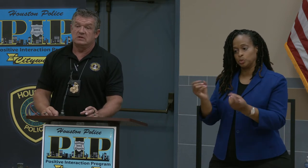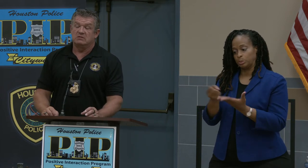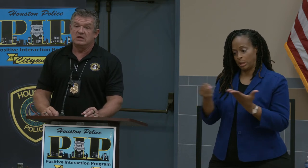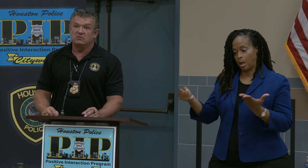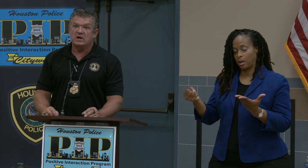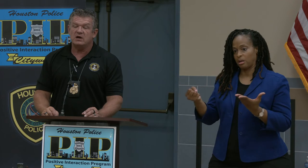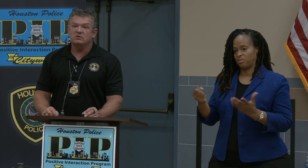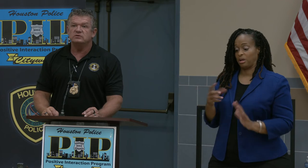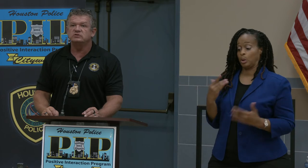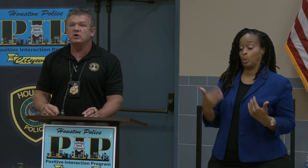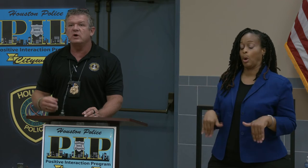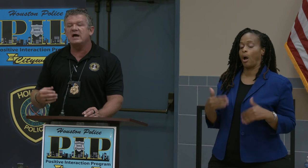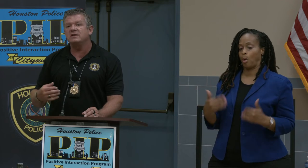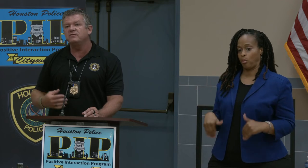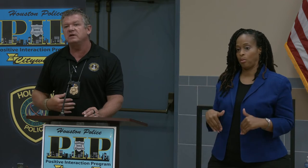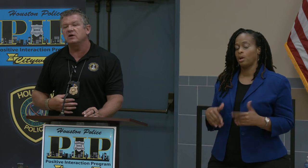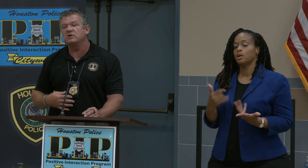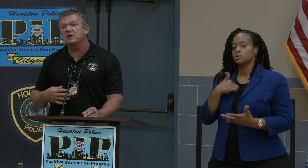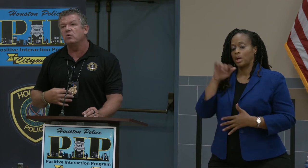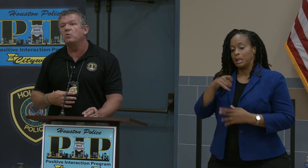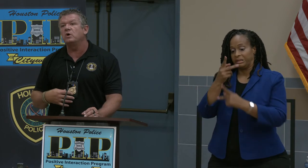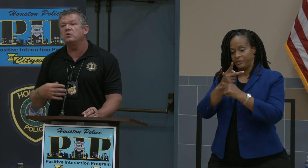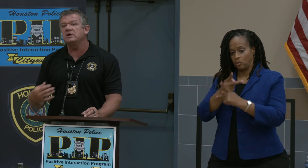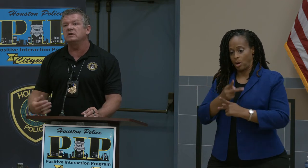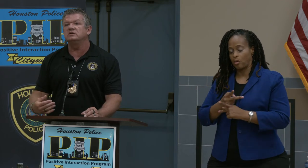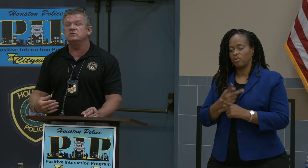I'm like, wow. So I had to figure out -- what are we going to do to